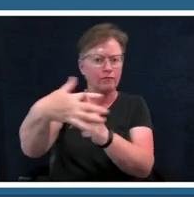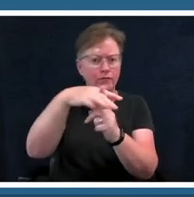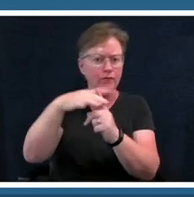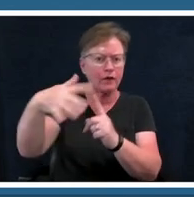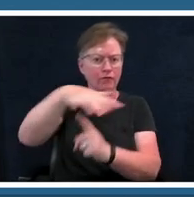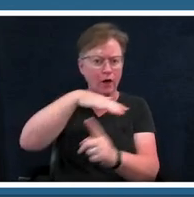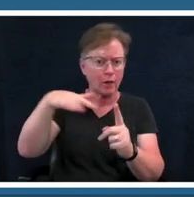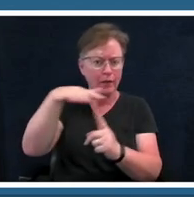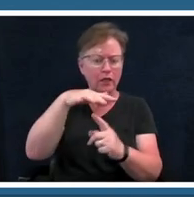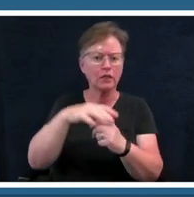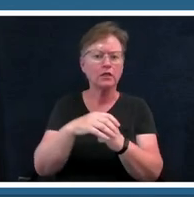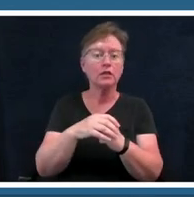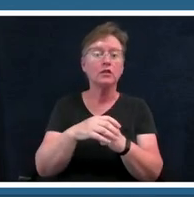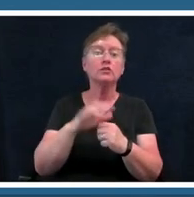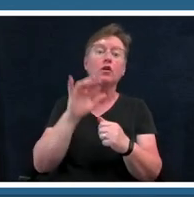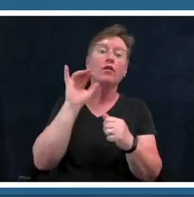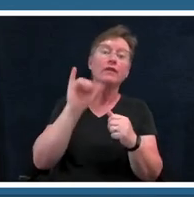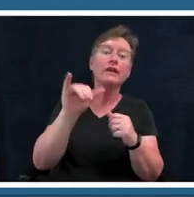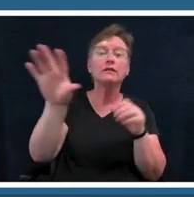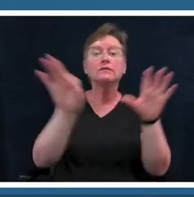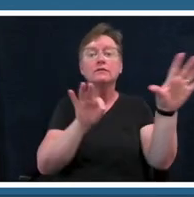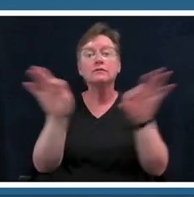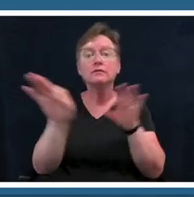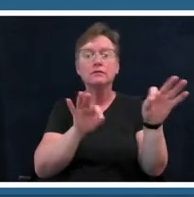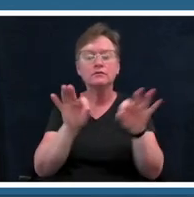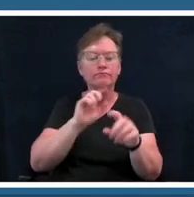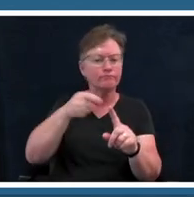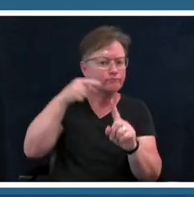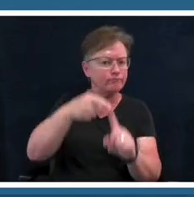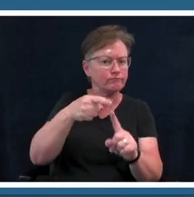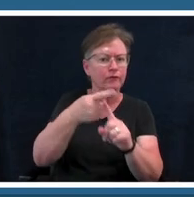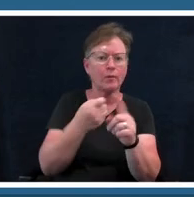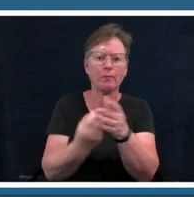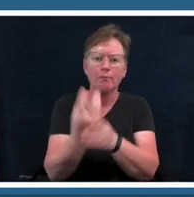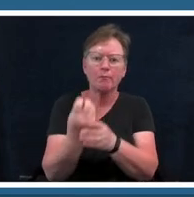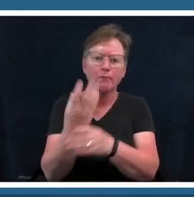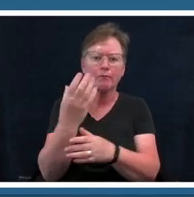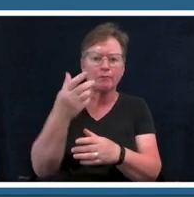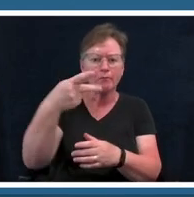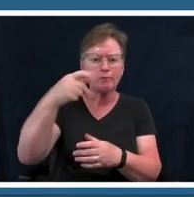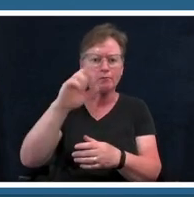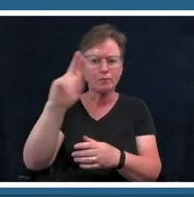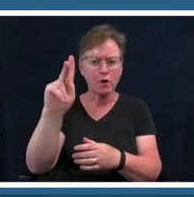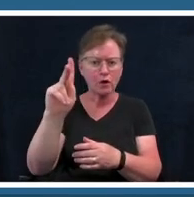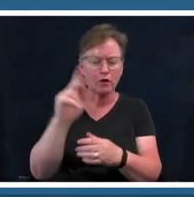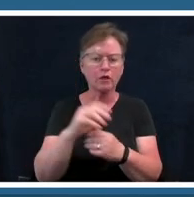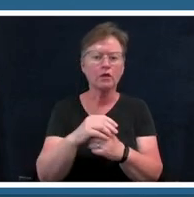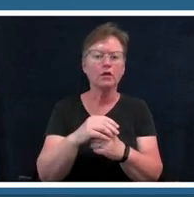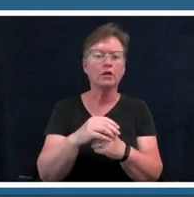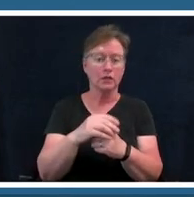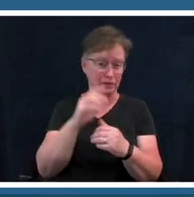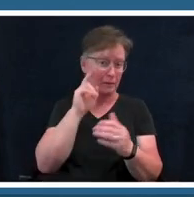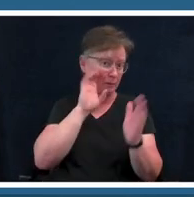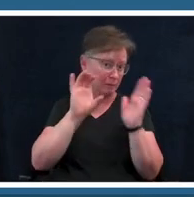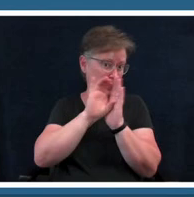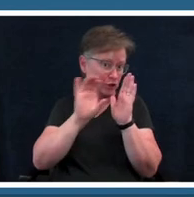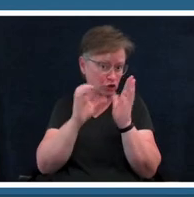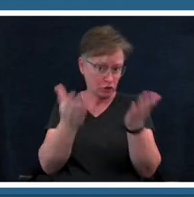from the surrounding environment in this park pictured here are two structures